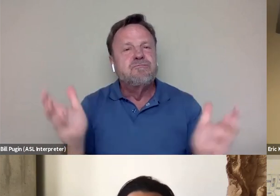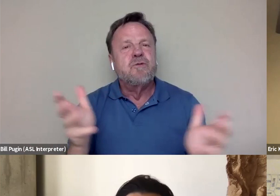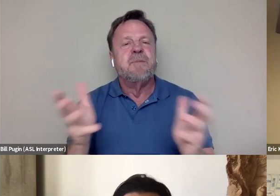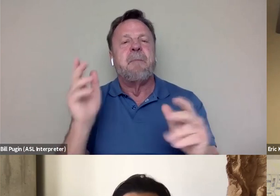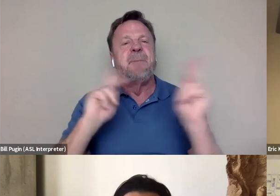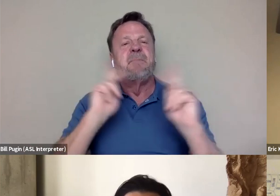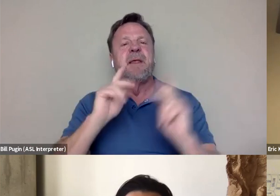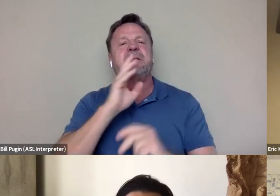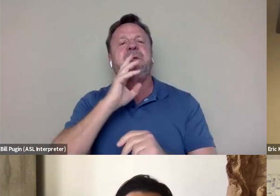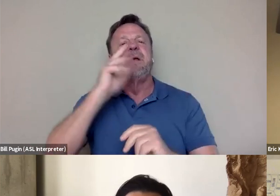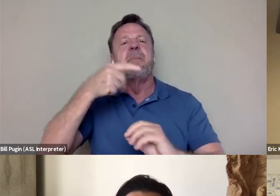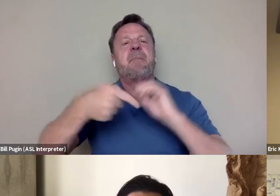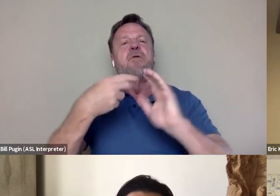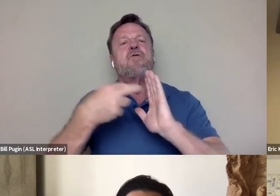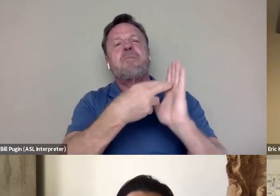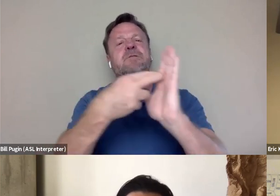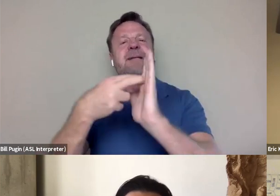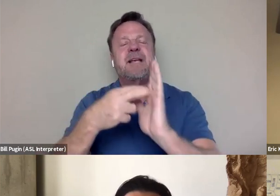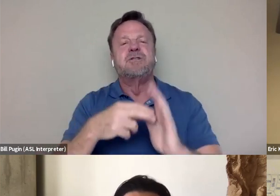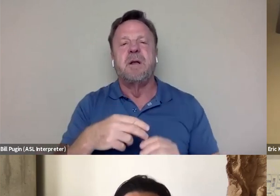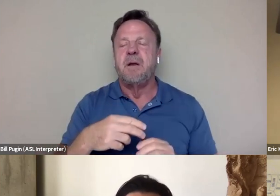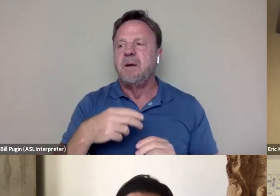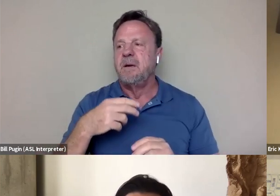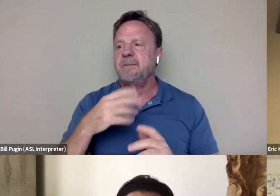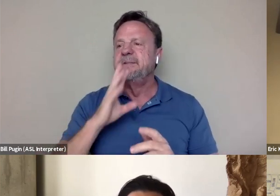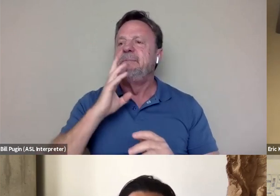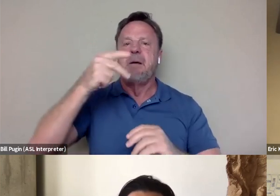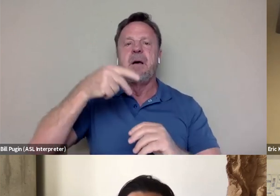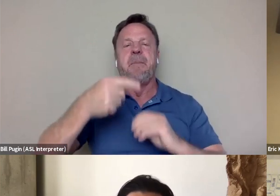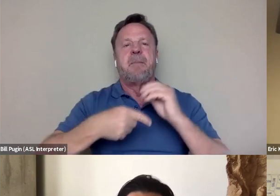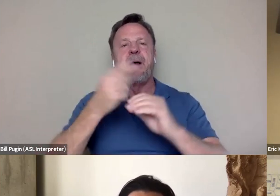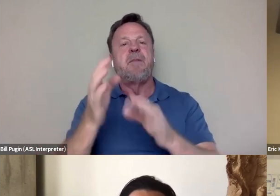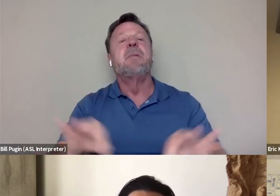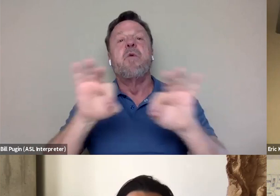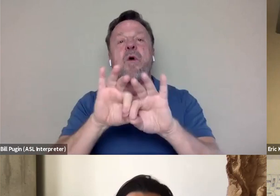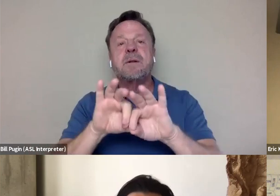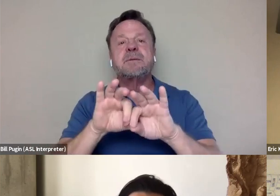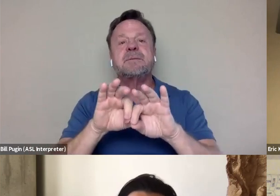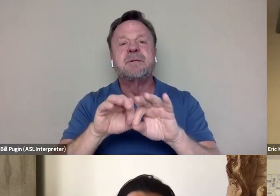about representation, speaking out about like the, you know, the importance of BIPOC stories.